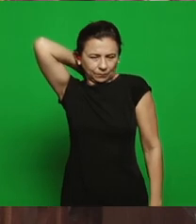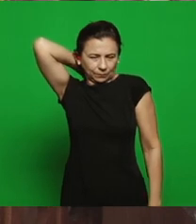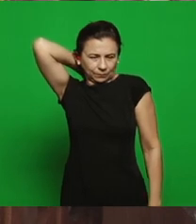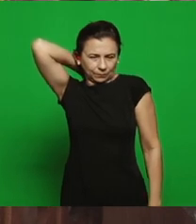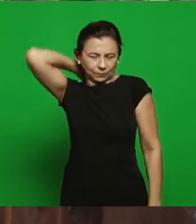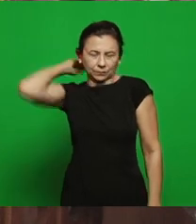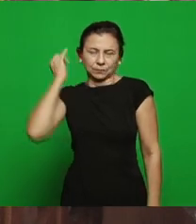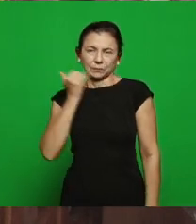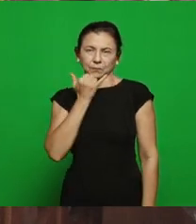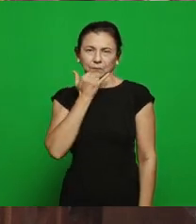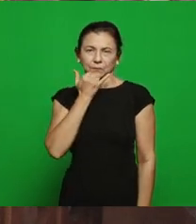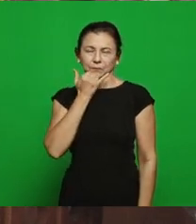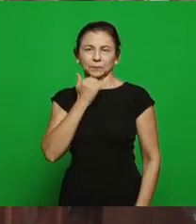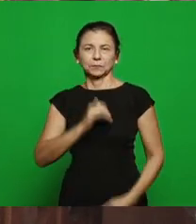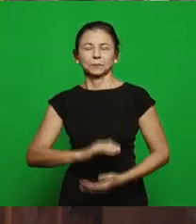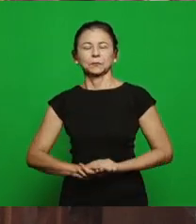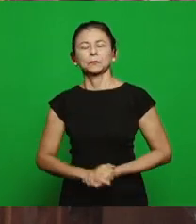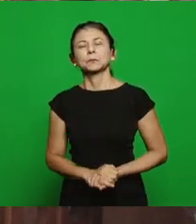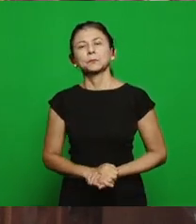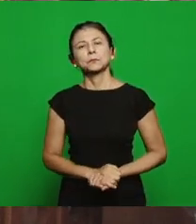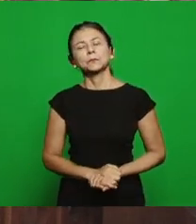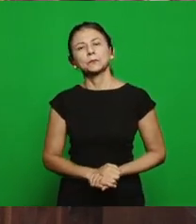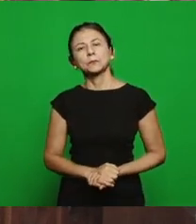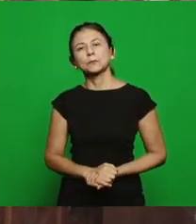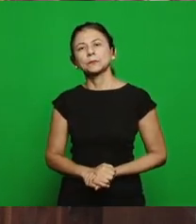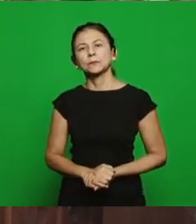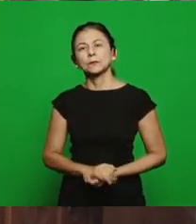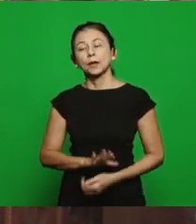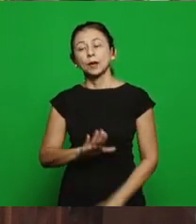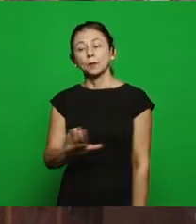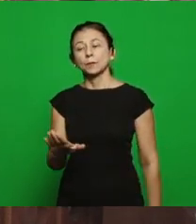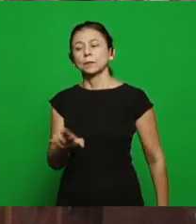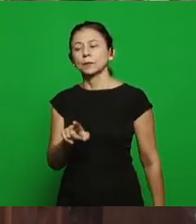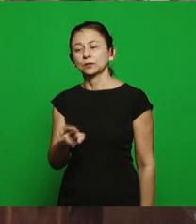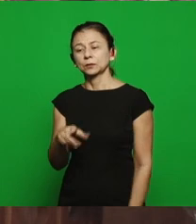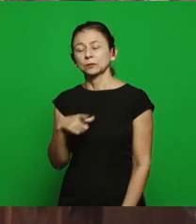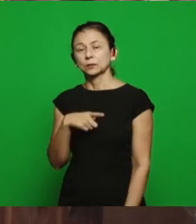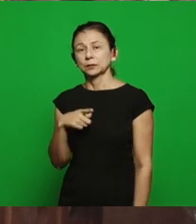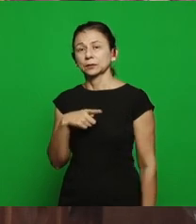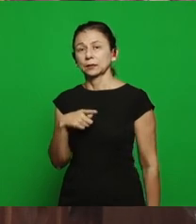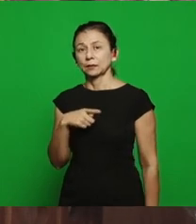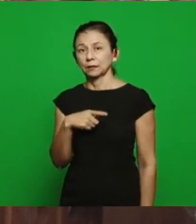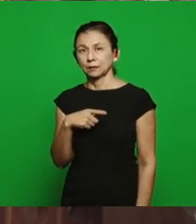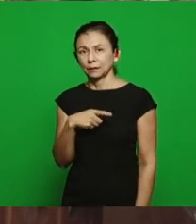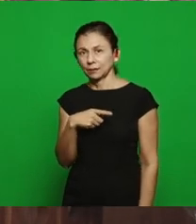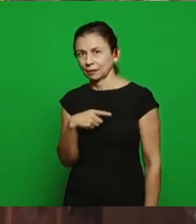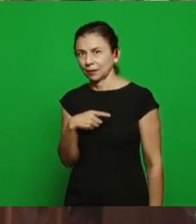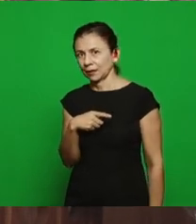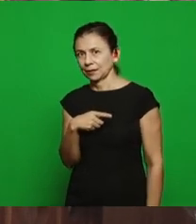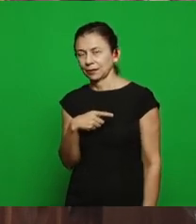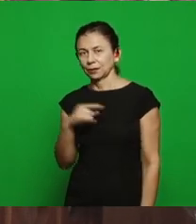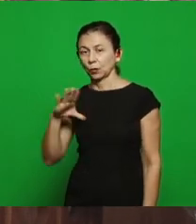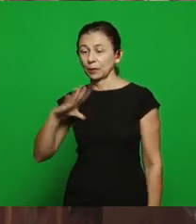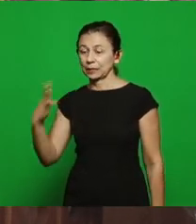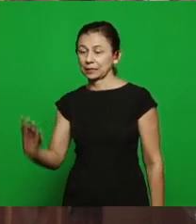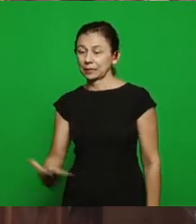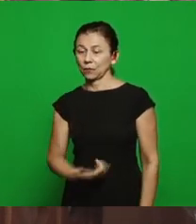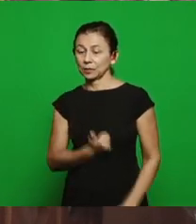the text says: But hold fast what you have till I come; it’s the suggestion of the word